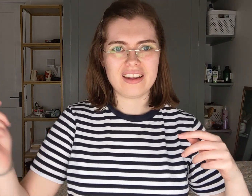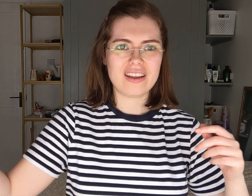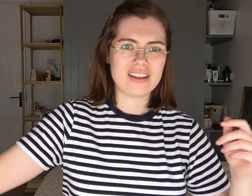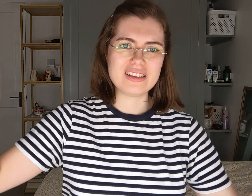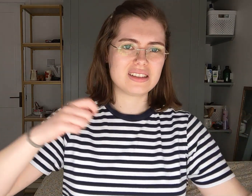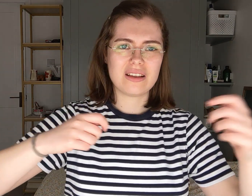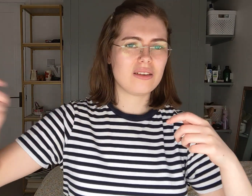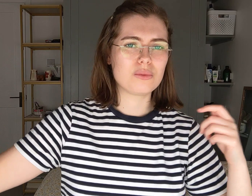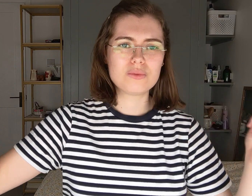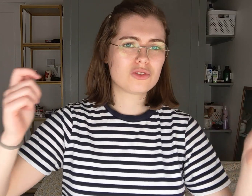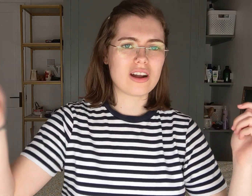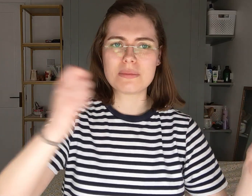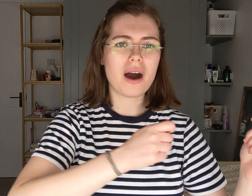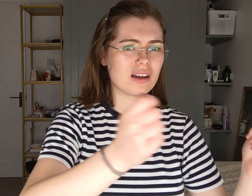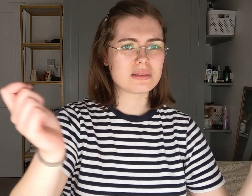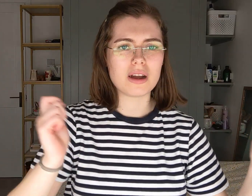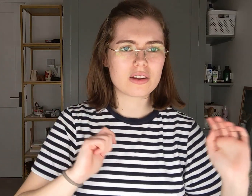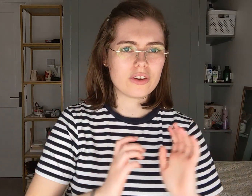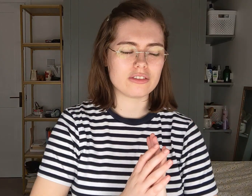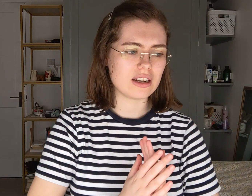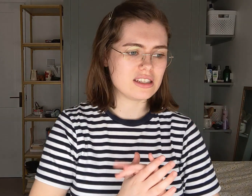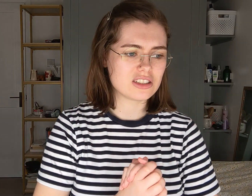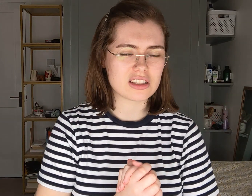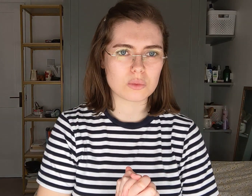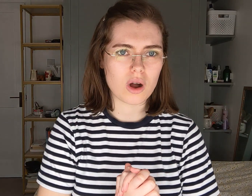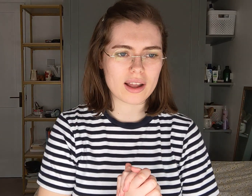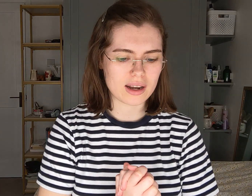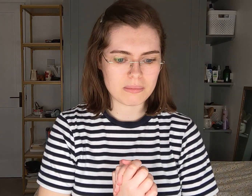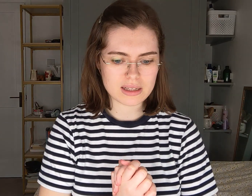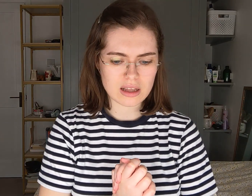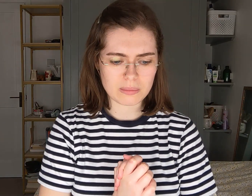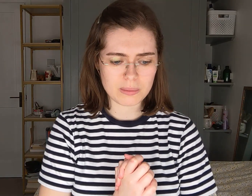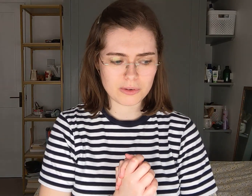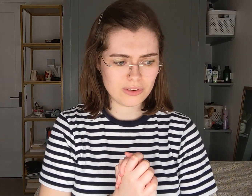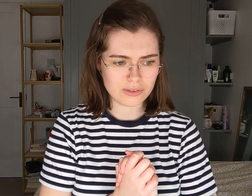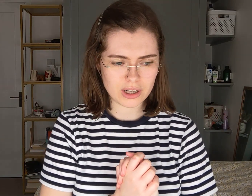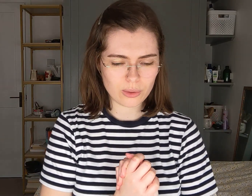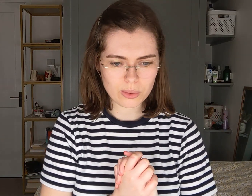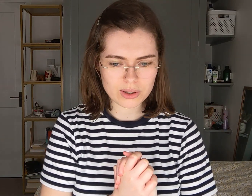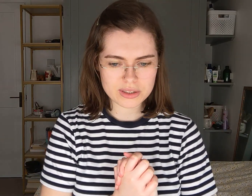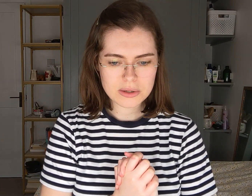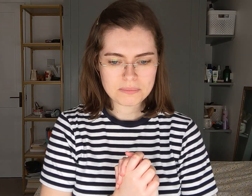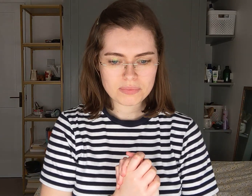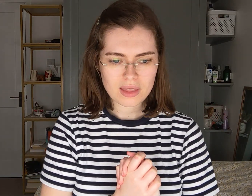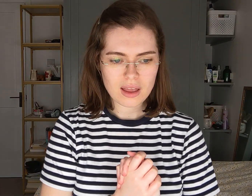It's trying to pass a microphone around. It just doesn't work and it makes other people feel very awkward.Um,